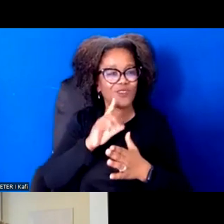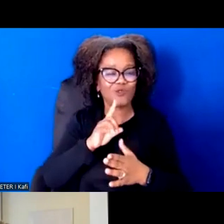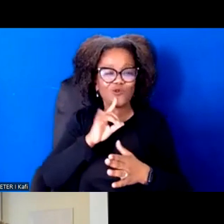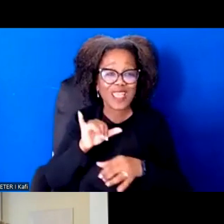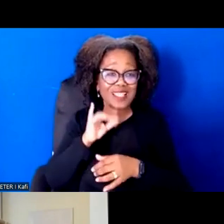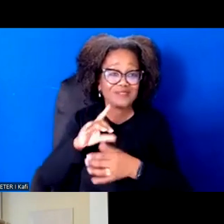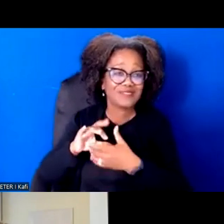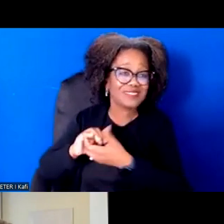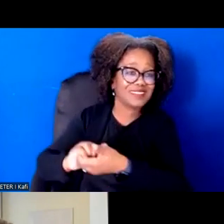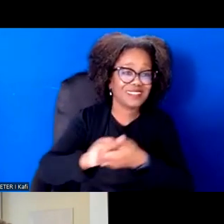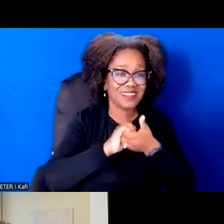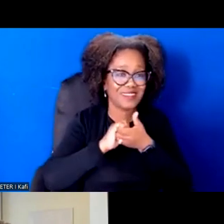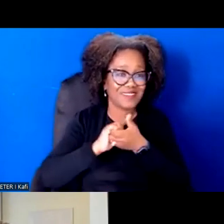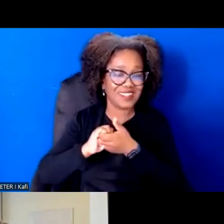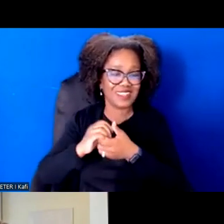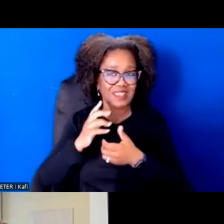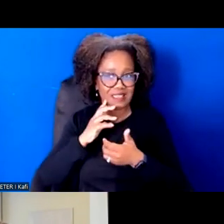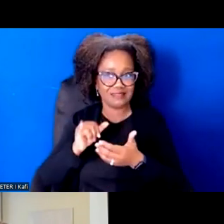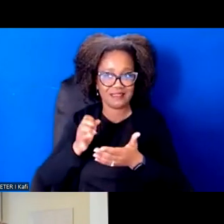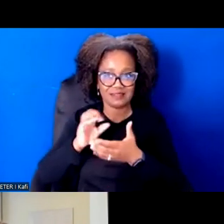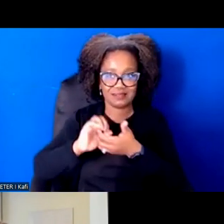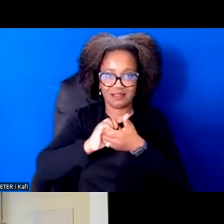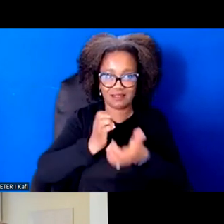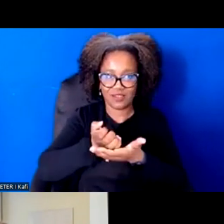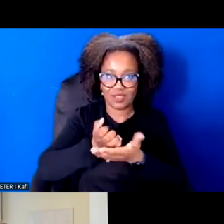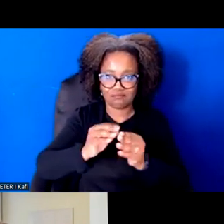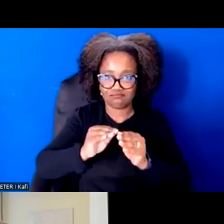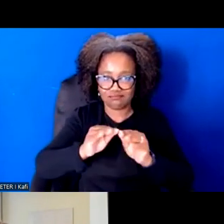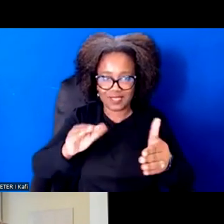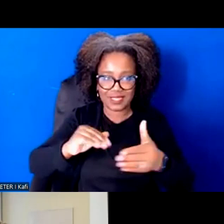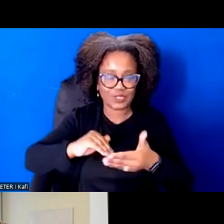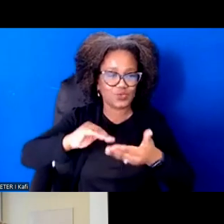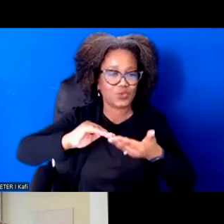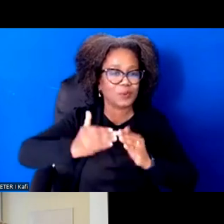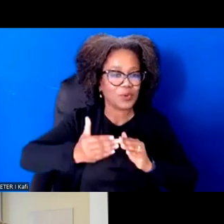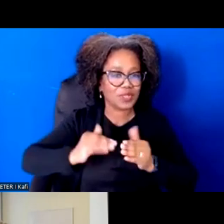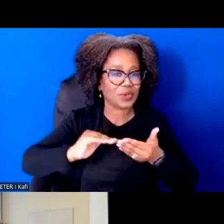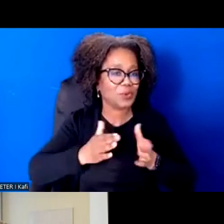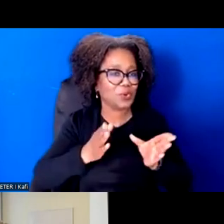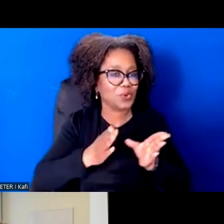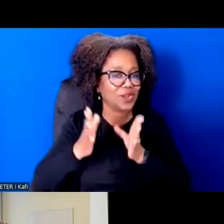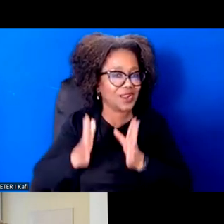ideas of solidarity, mutuality, and make them easier to wrestle with and to work with in